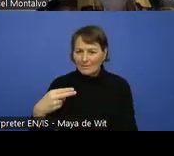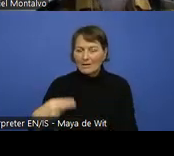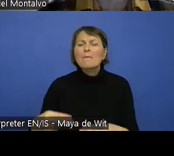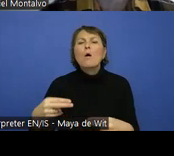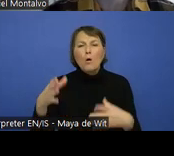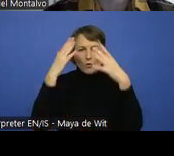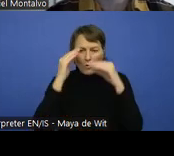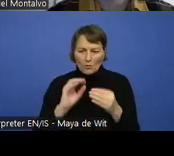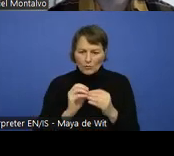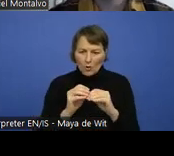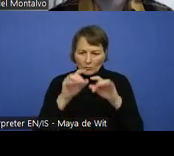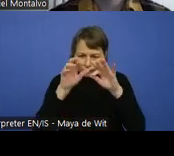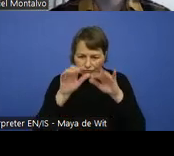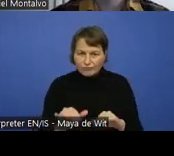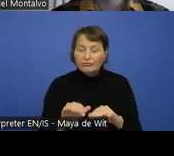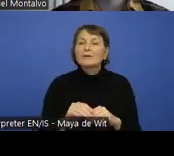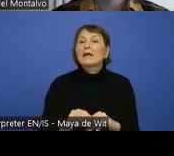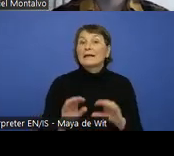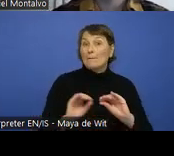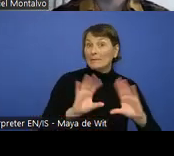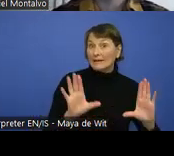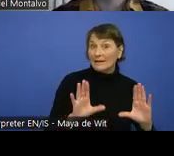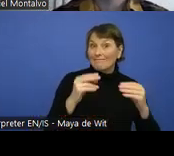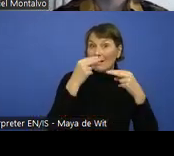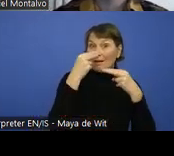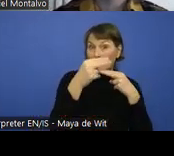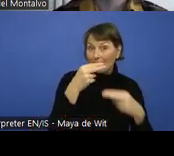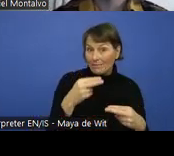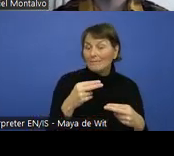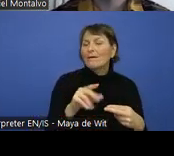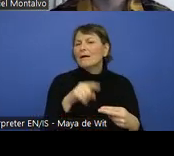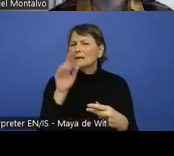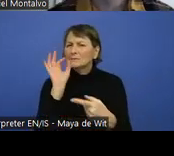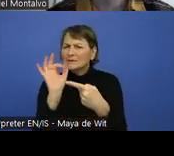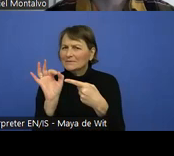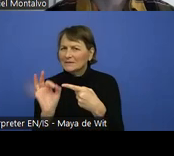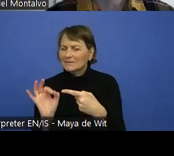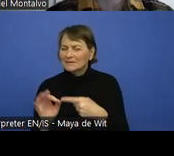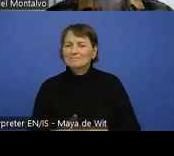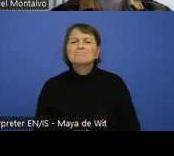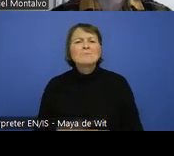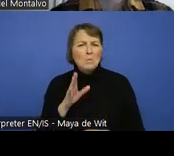Explicitly labels, implicit labels will discuss how to make, you know, the requirement required